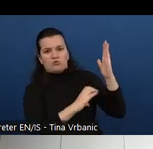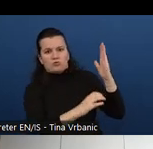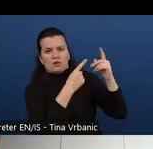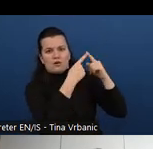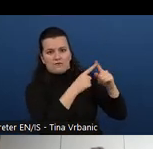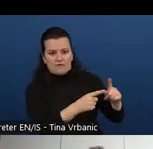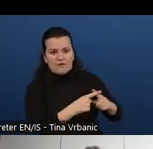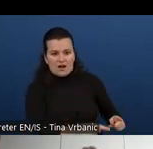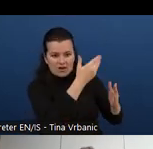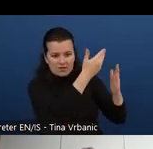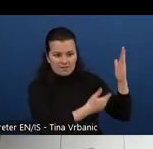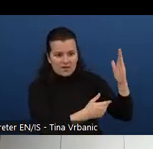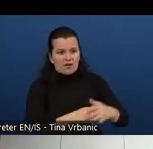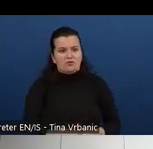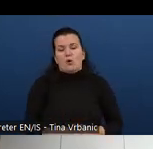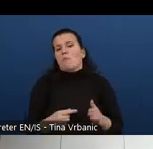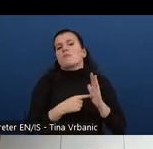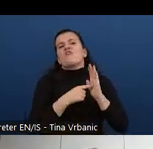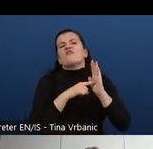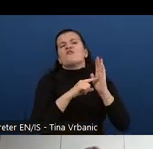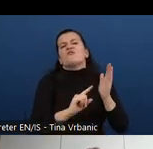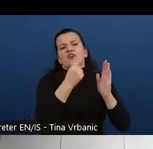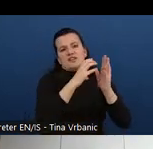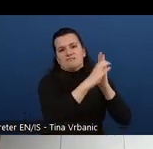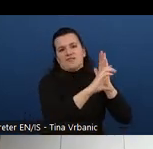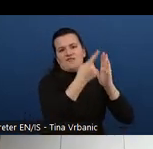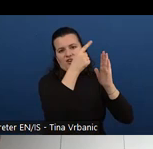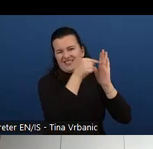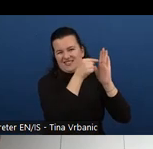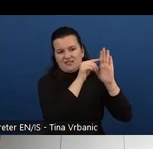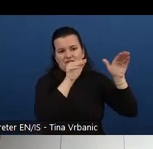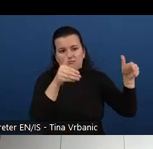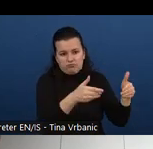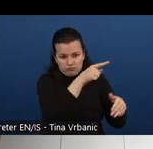we understand that before diving in to your specific topic you should have at least some